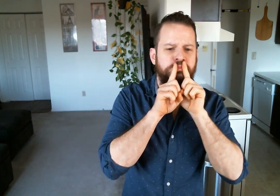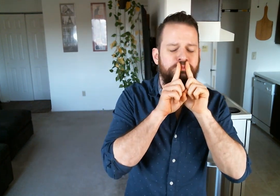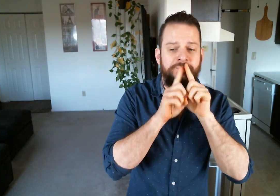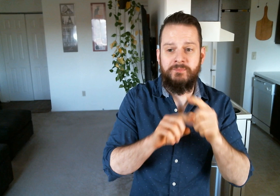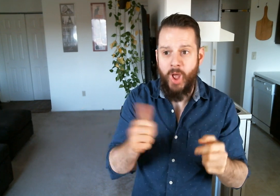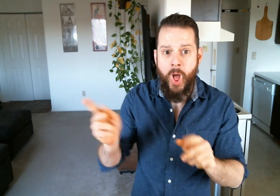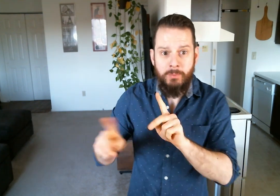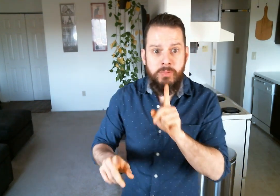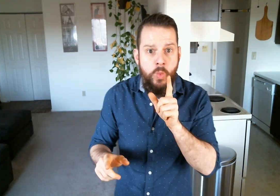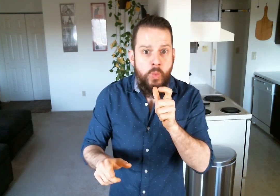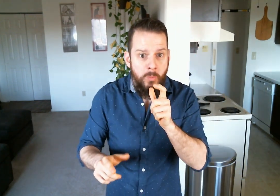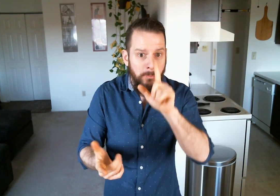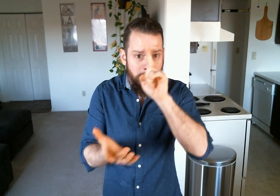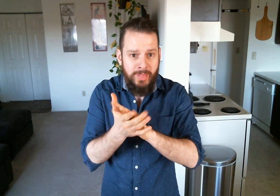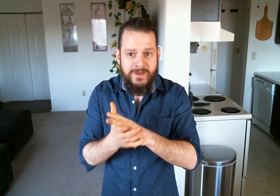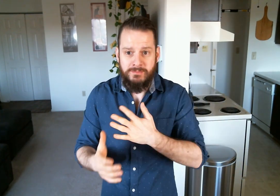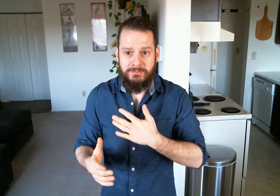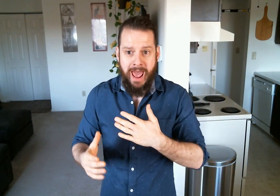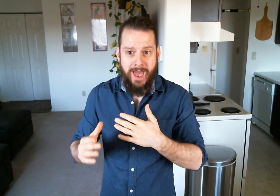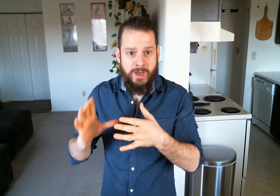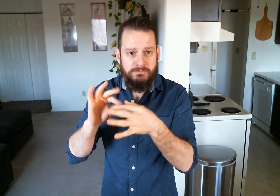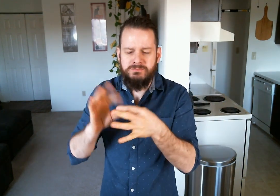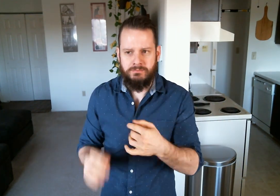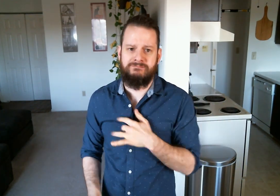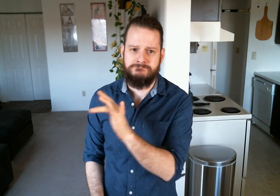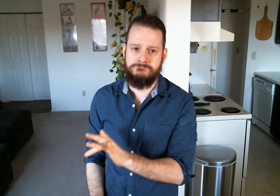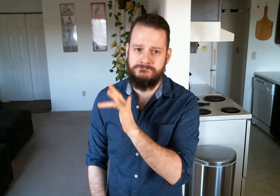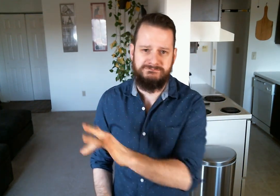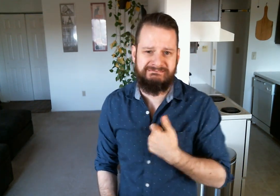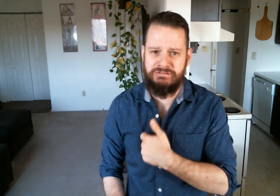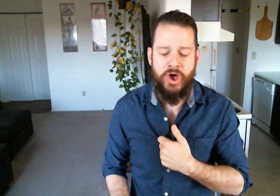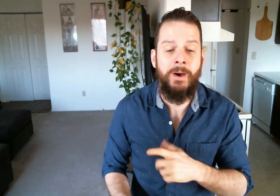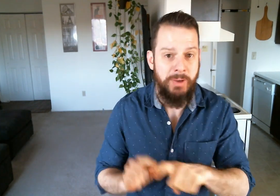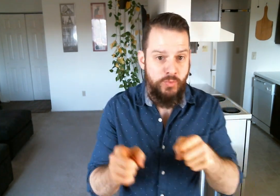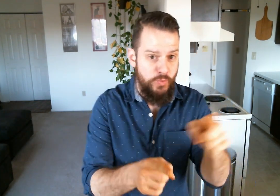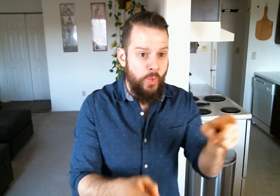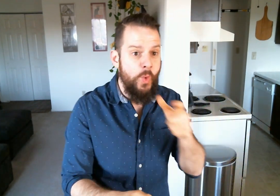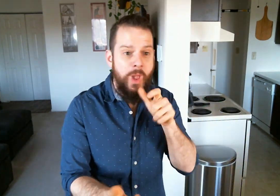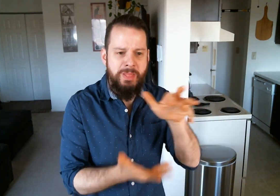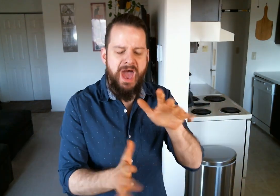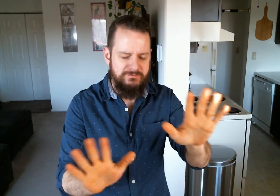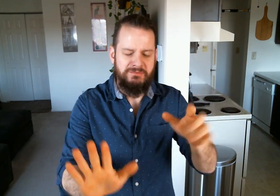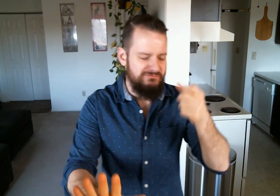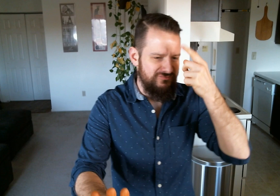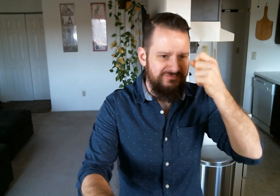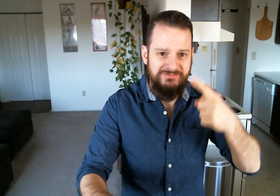I'd feel sorry for others who actually believed my comment but you who laughed, I get it.